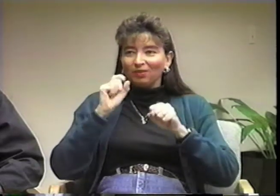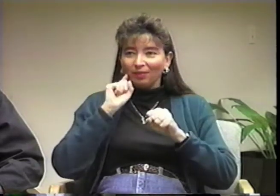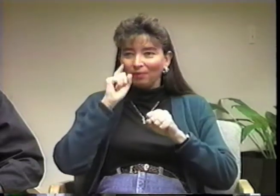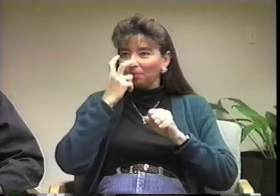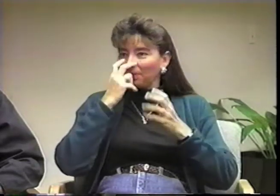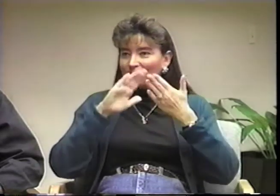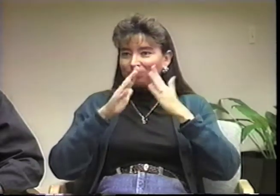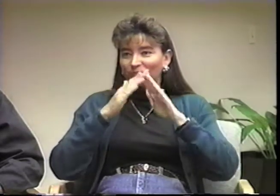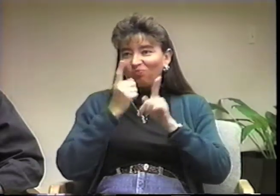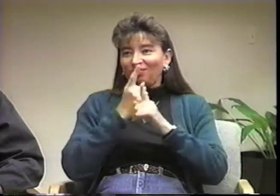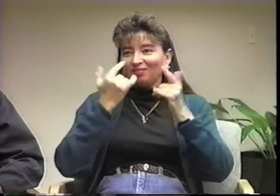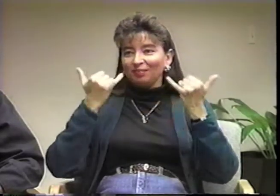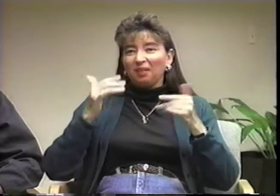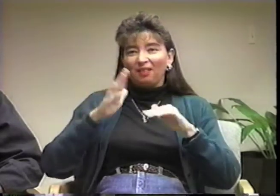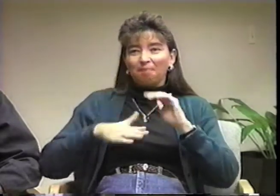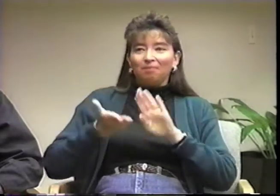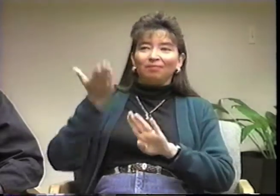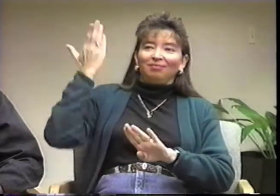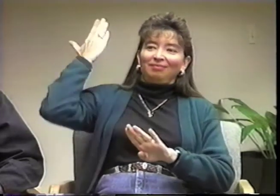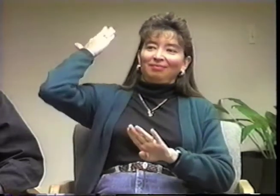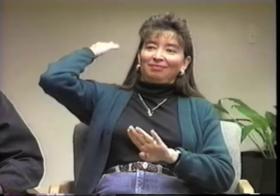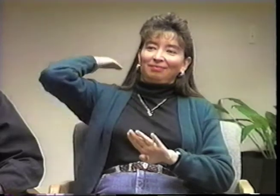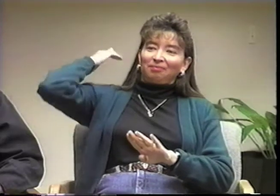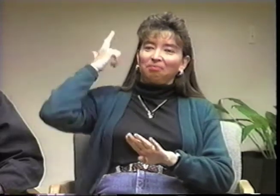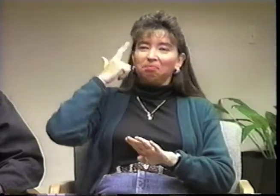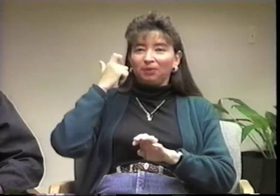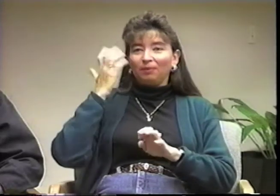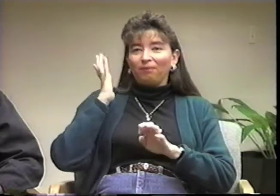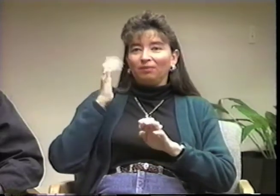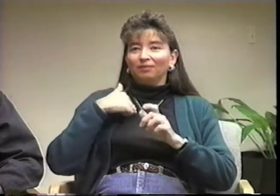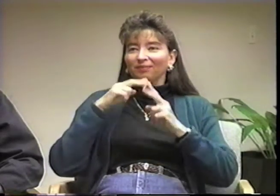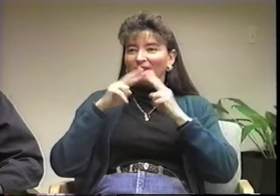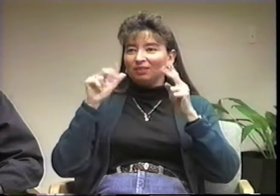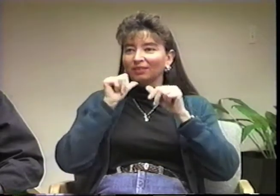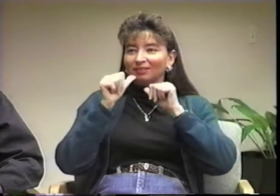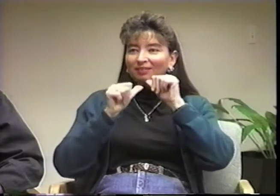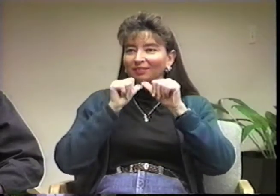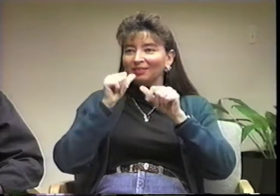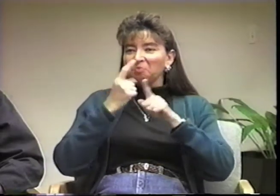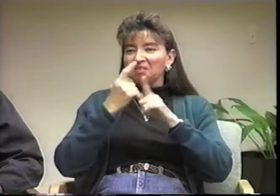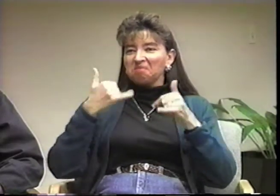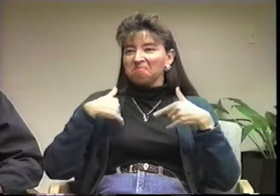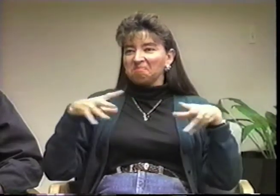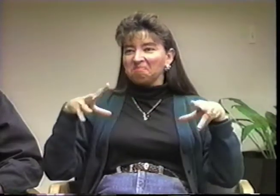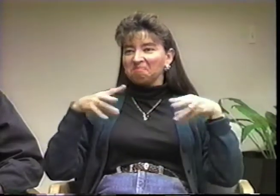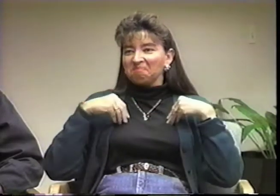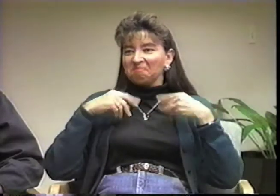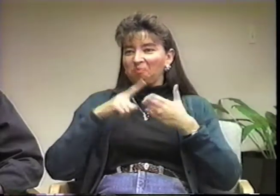than I was in the past. Previously, I was in denial,